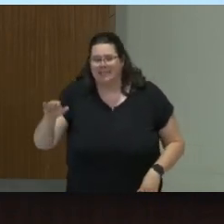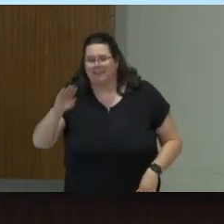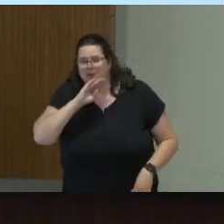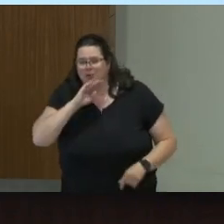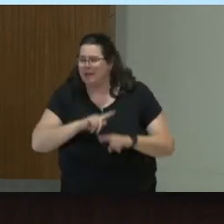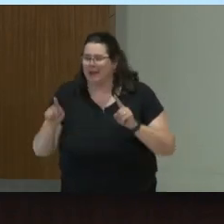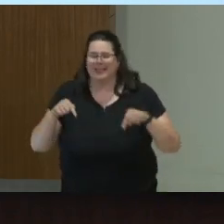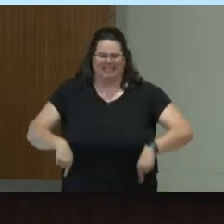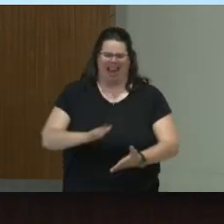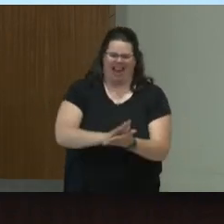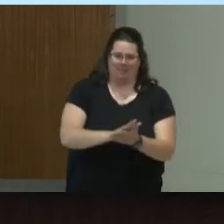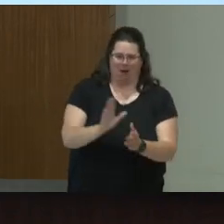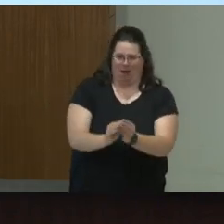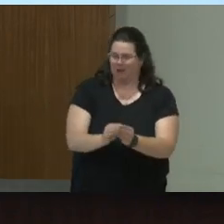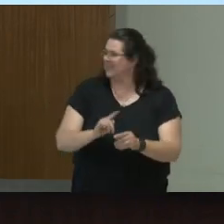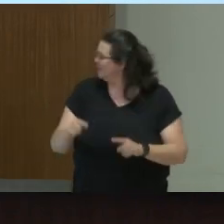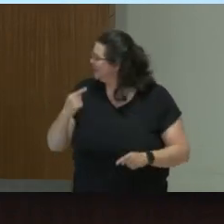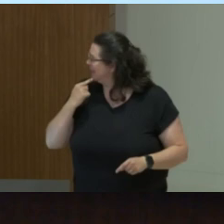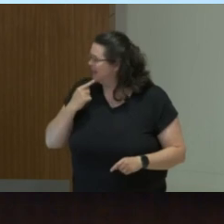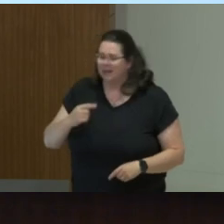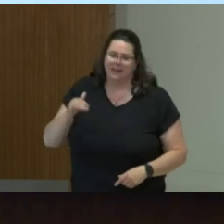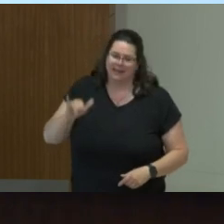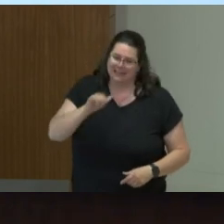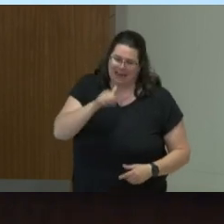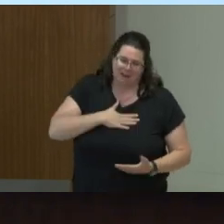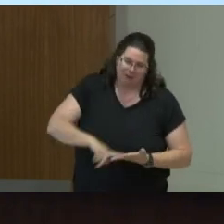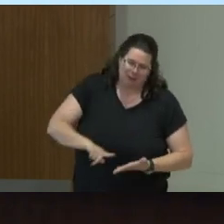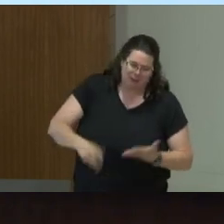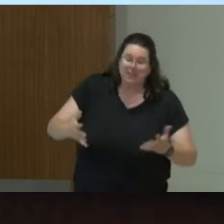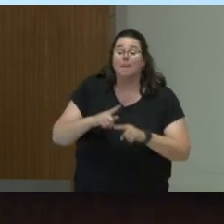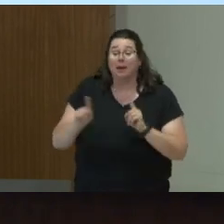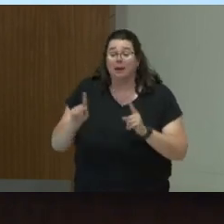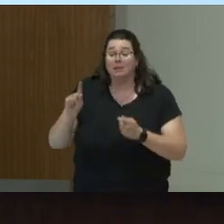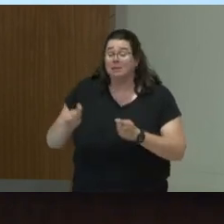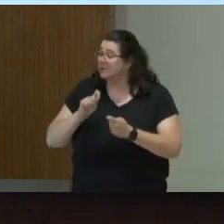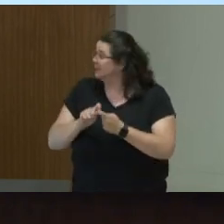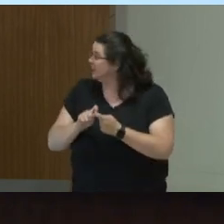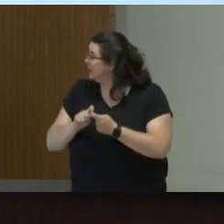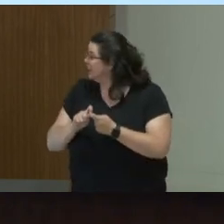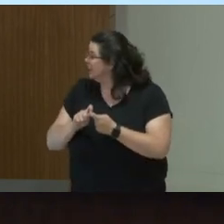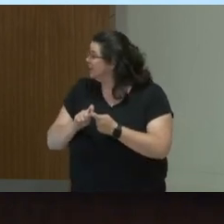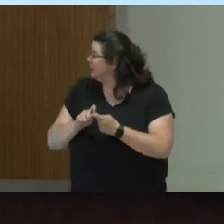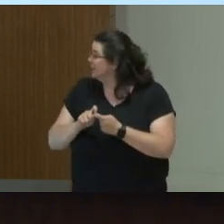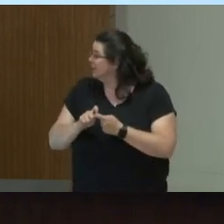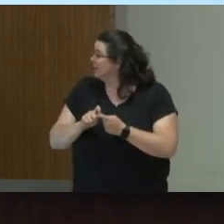I will say that is what we are doing research on. But specifically, if we were to consider this halo effect